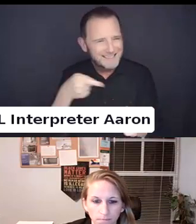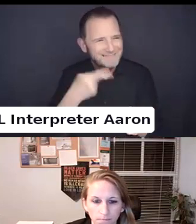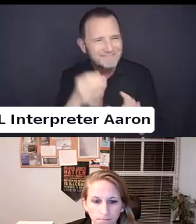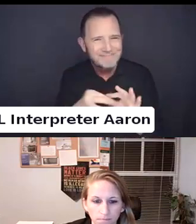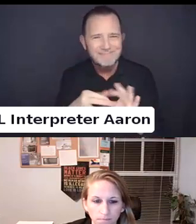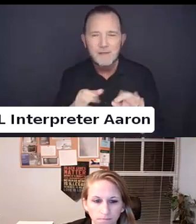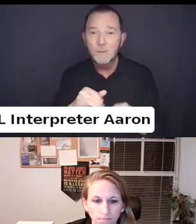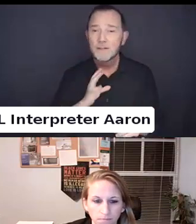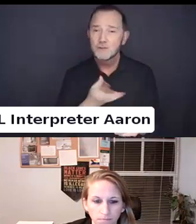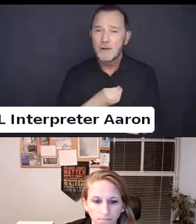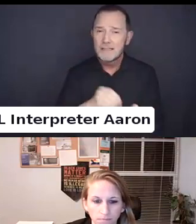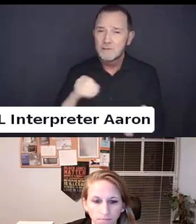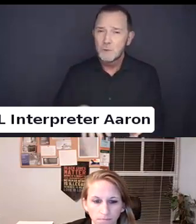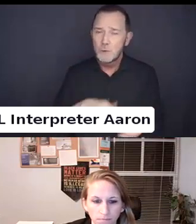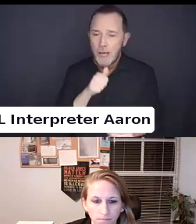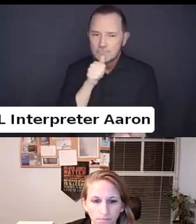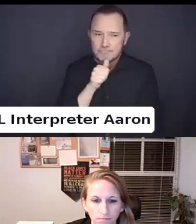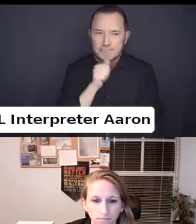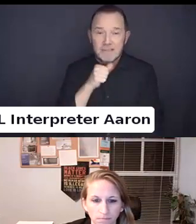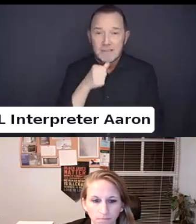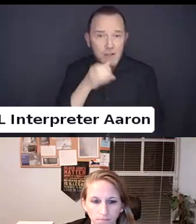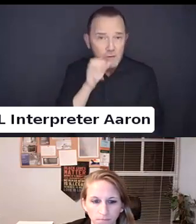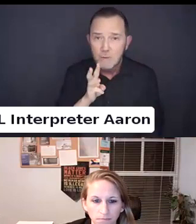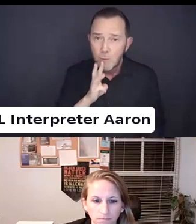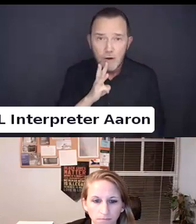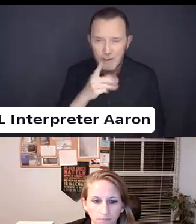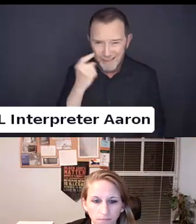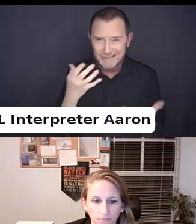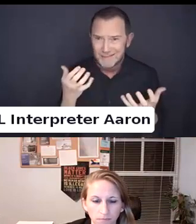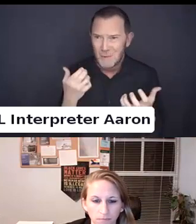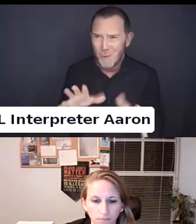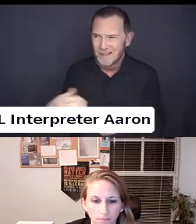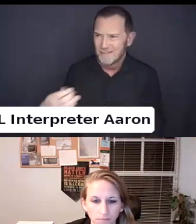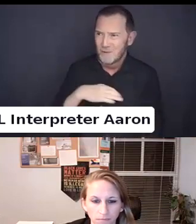into adulthood identifying the way you are allowed by law and still be denied because